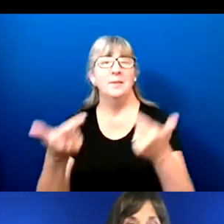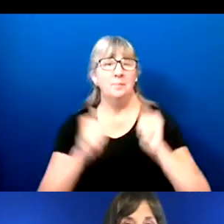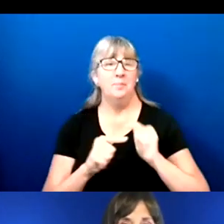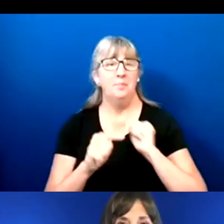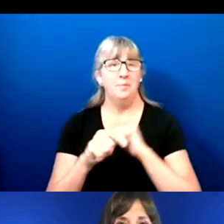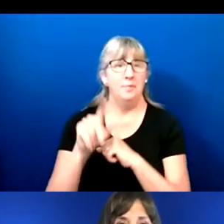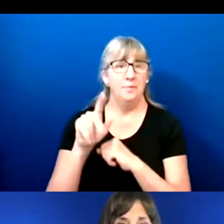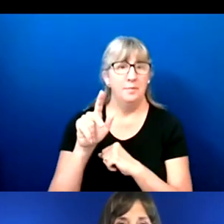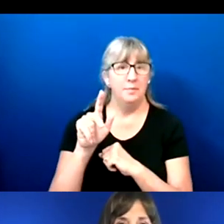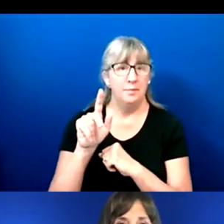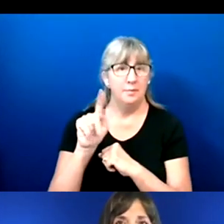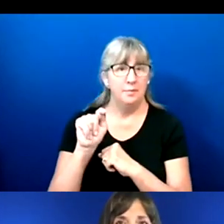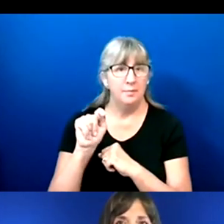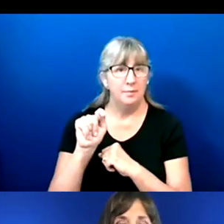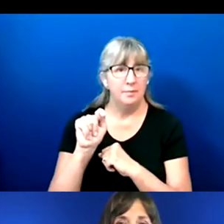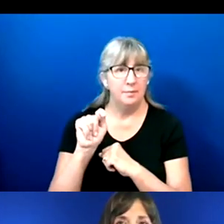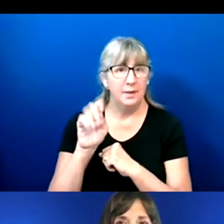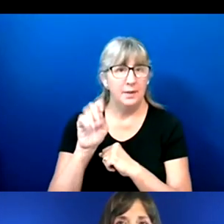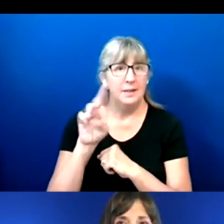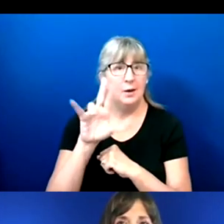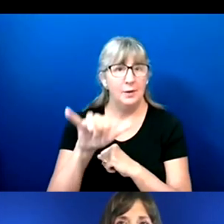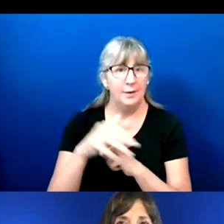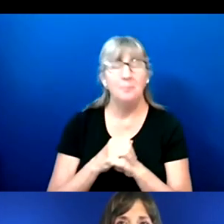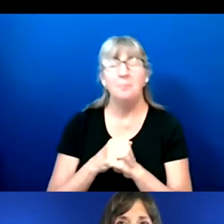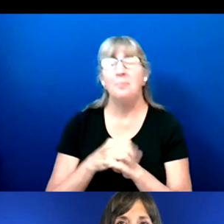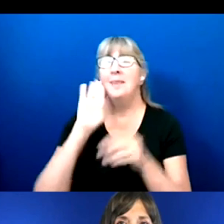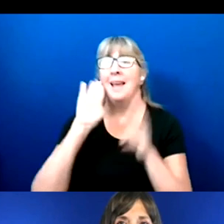Thank you. Terry.